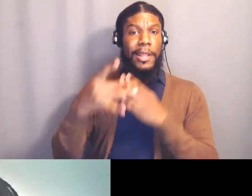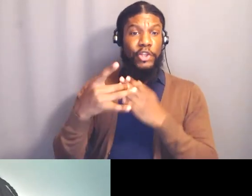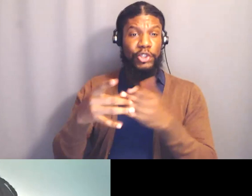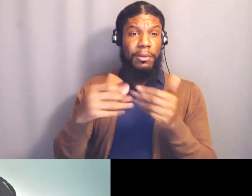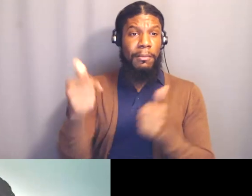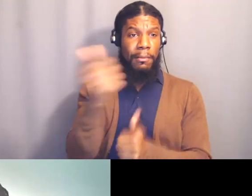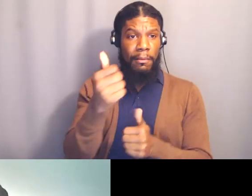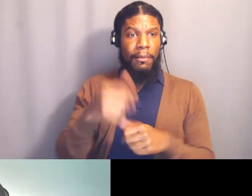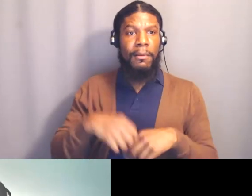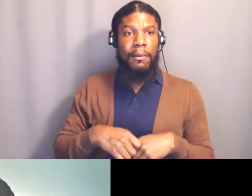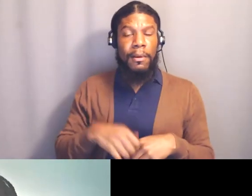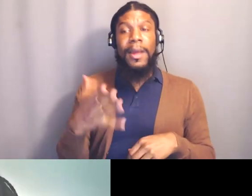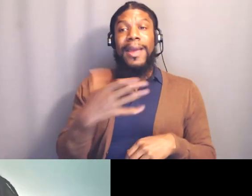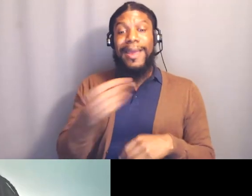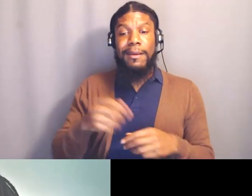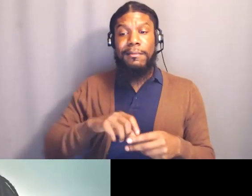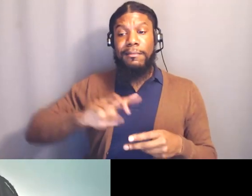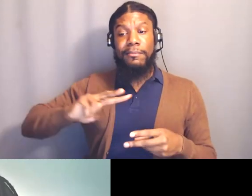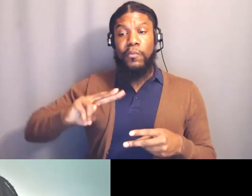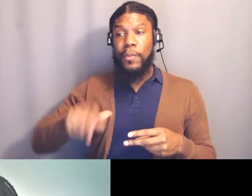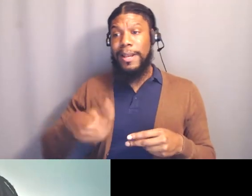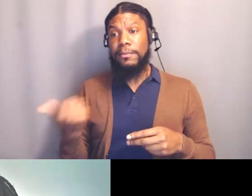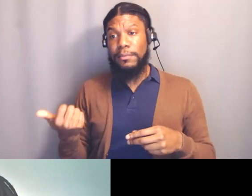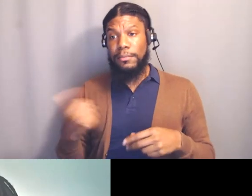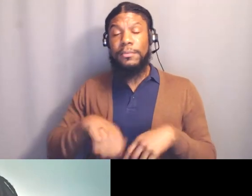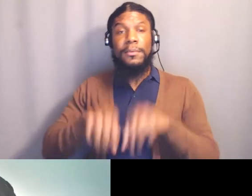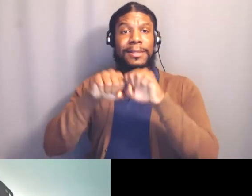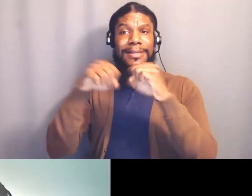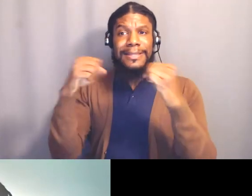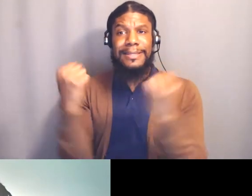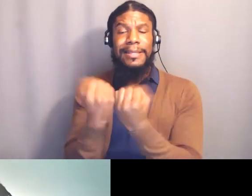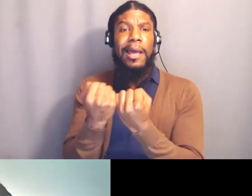from a way of being that conceives of progress,